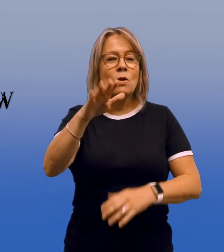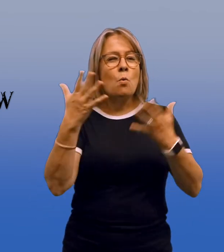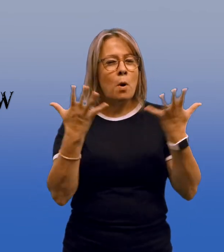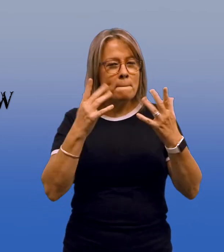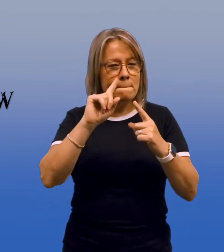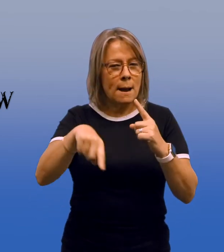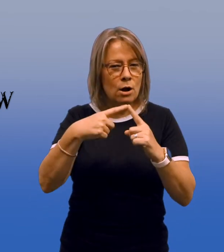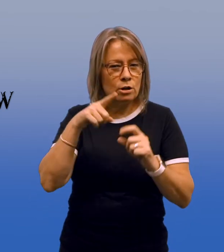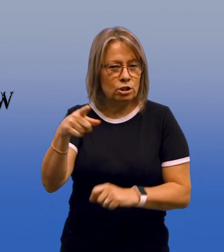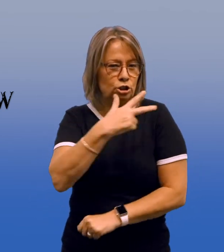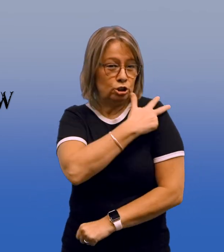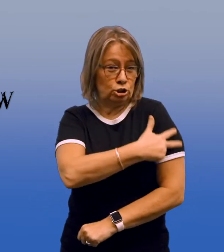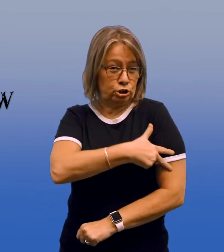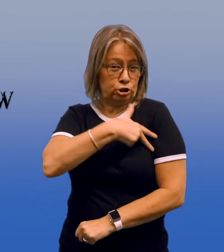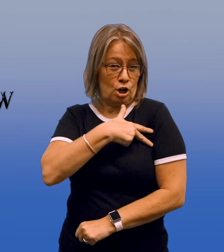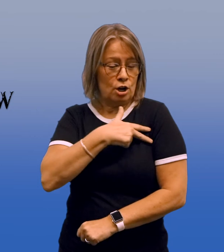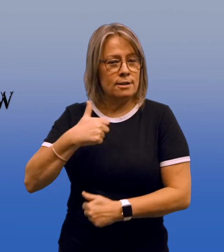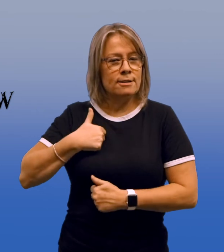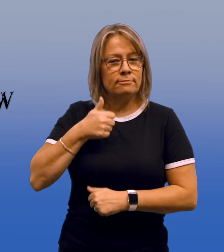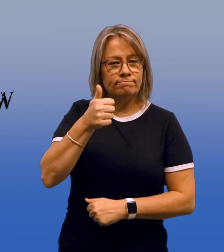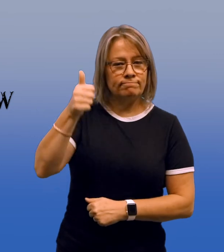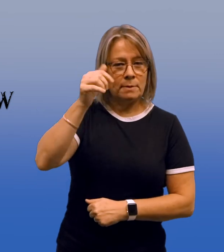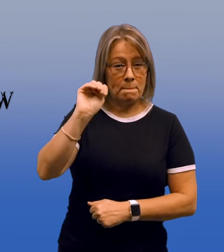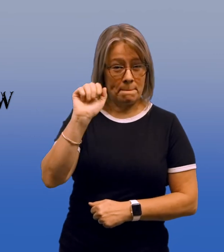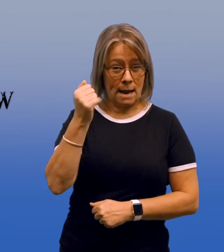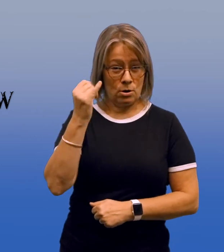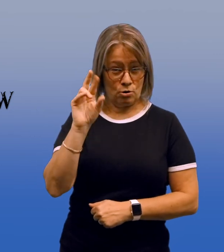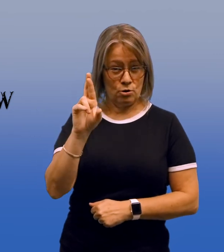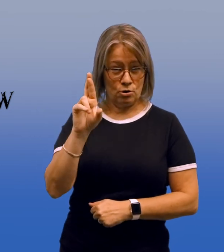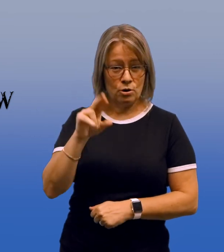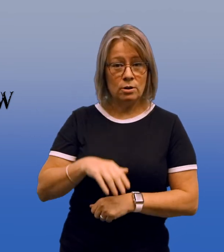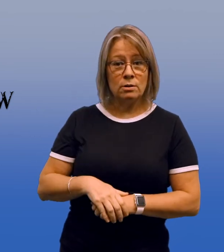And what about the sergeant-major?